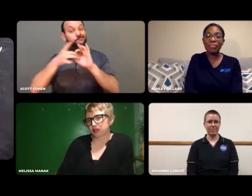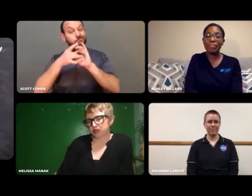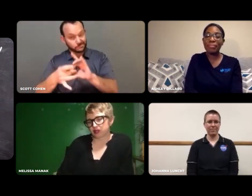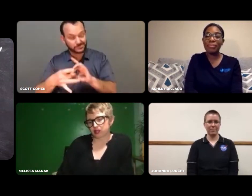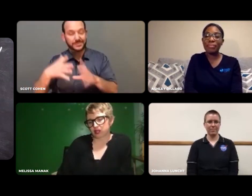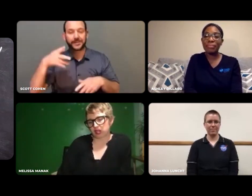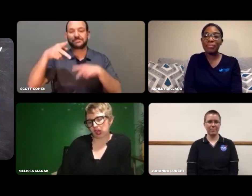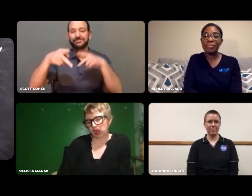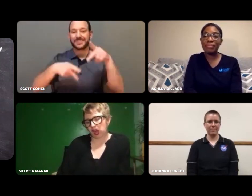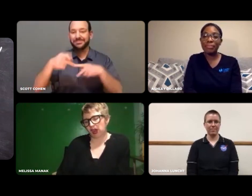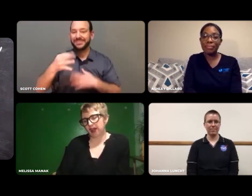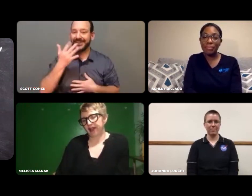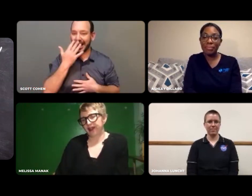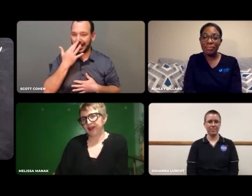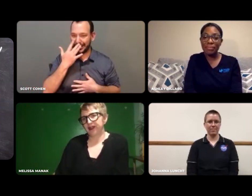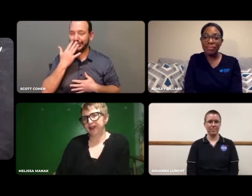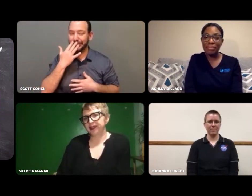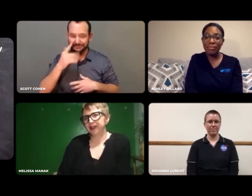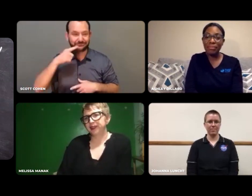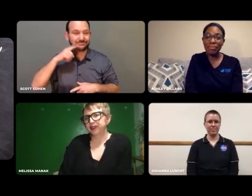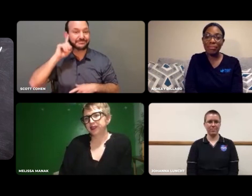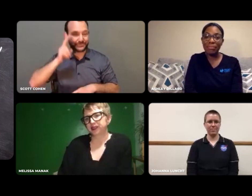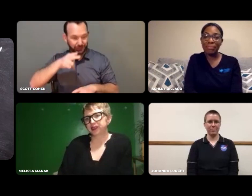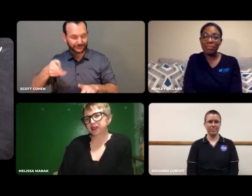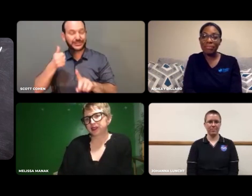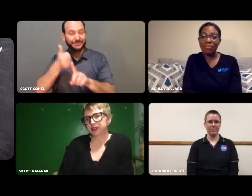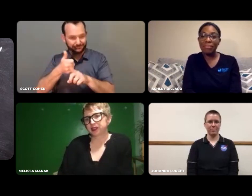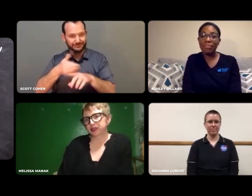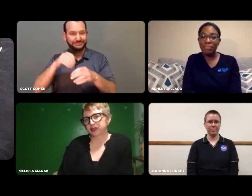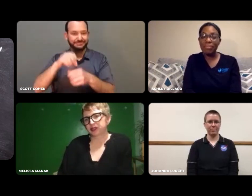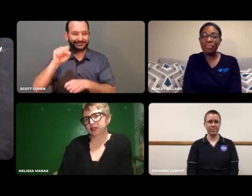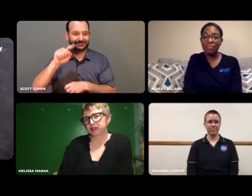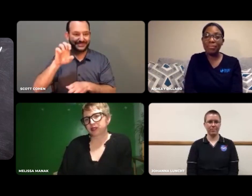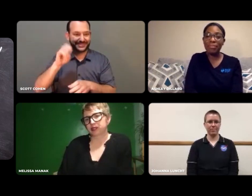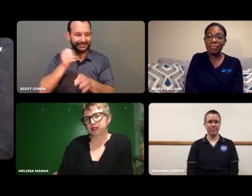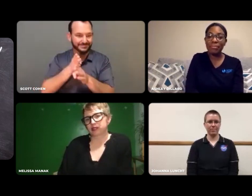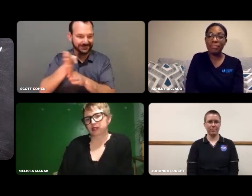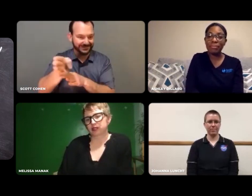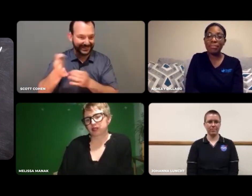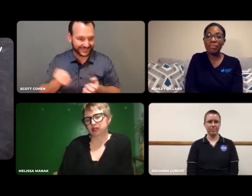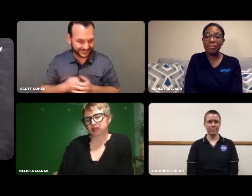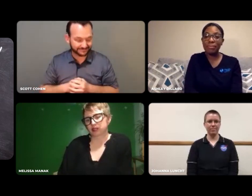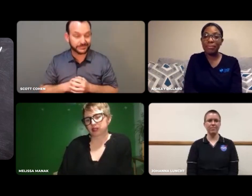We'll talk about D/HH People of Color in STEM.